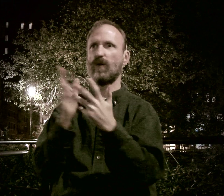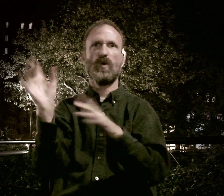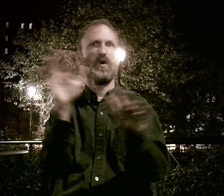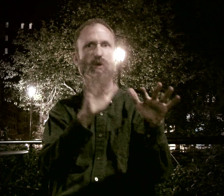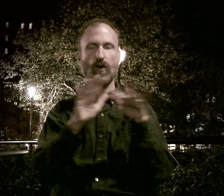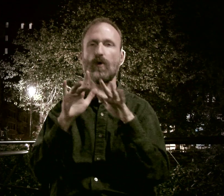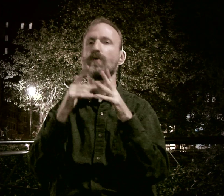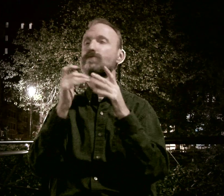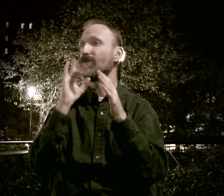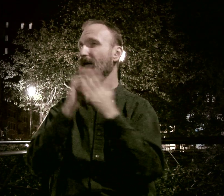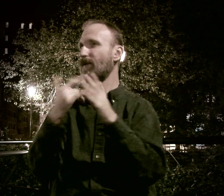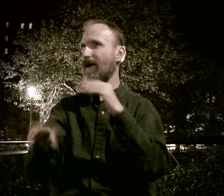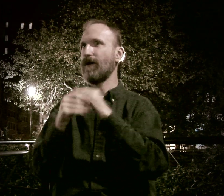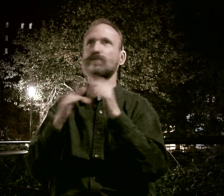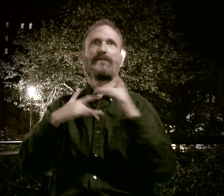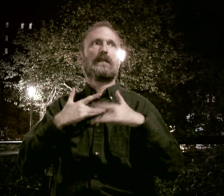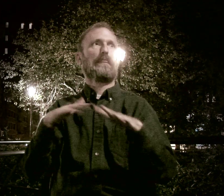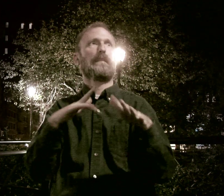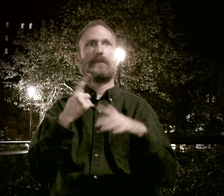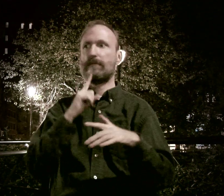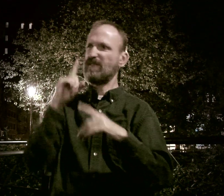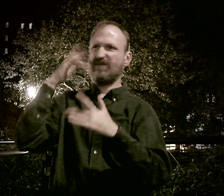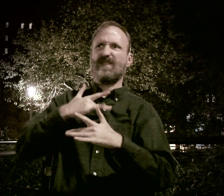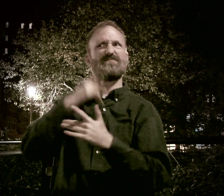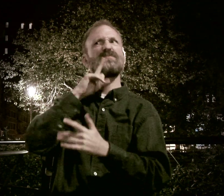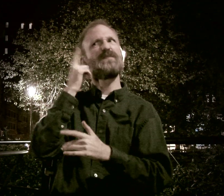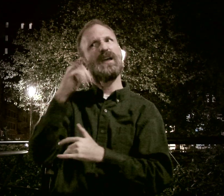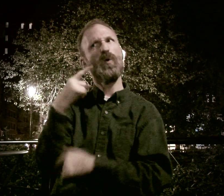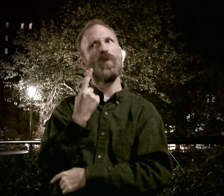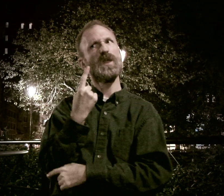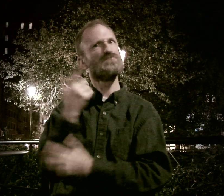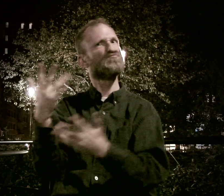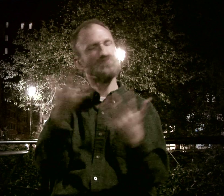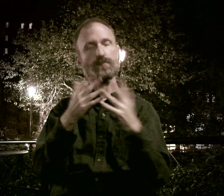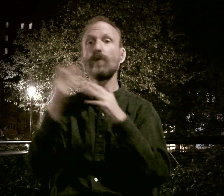and that feeling of being the only Deaf Gay person out there.